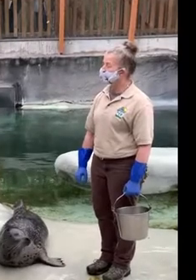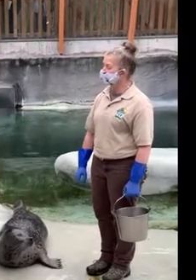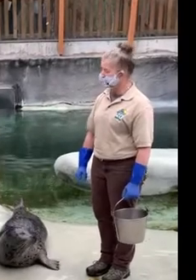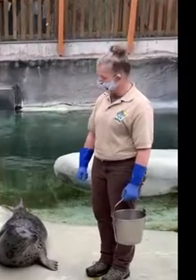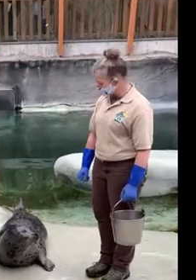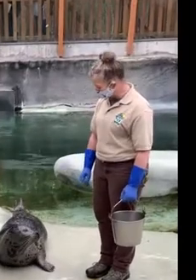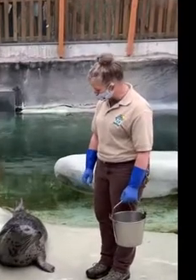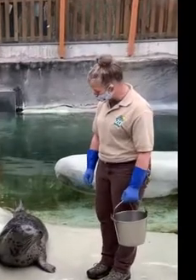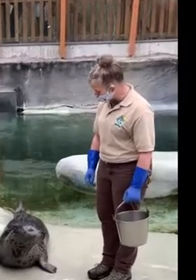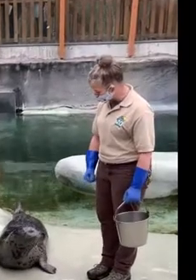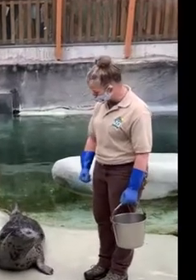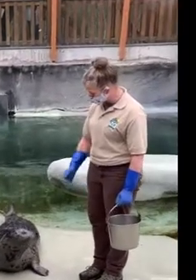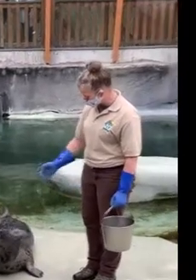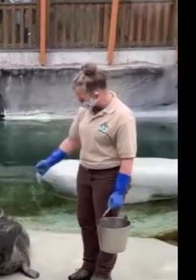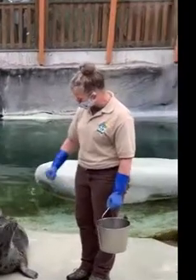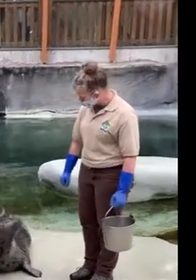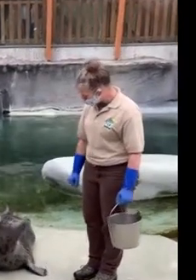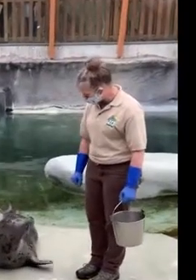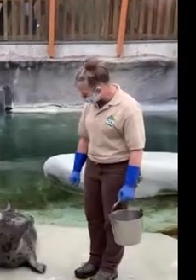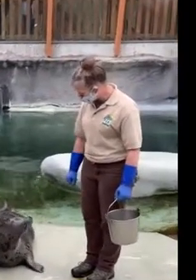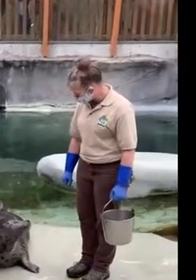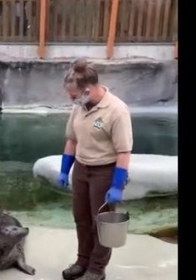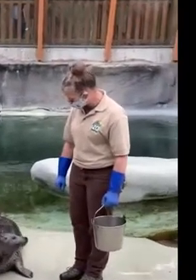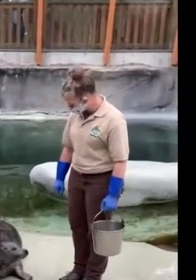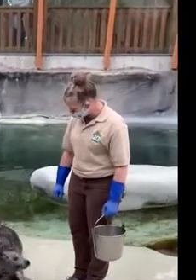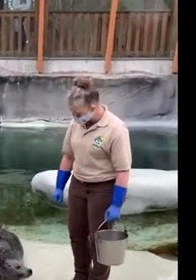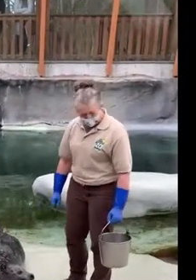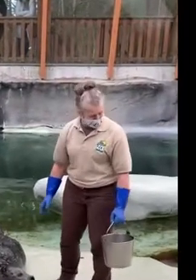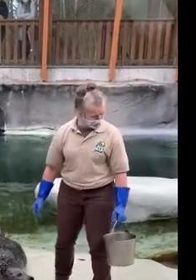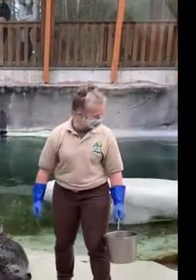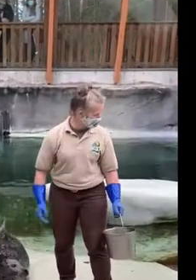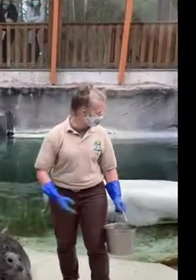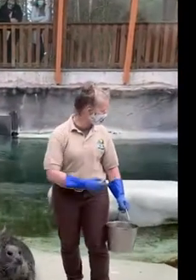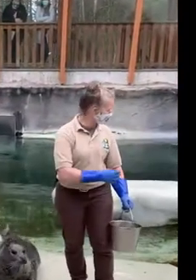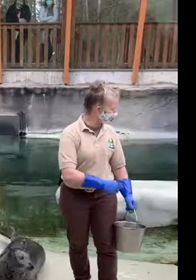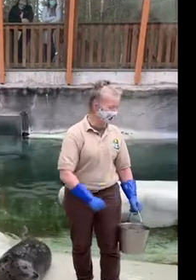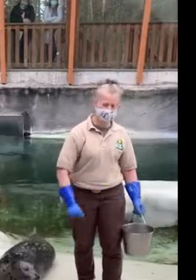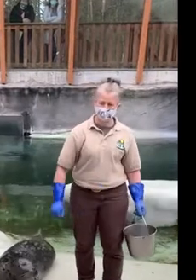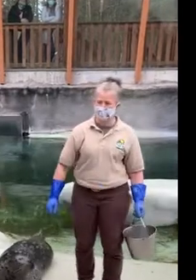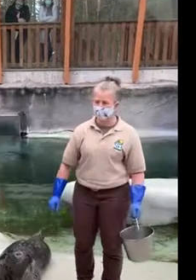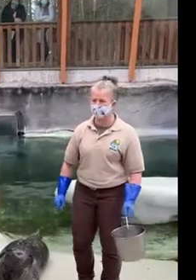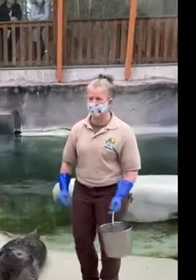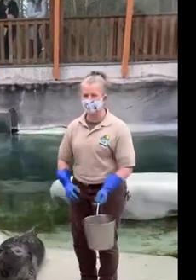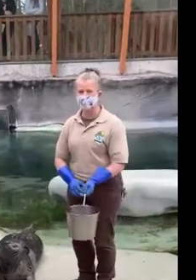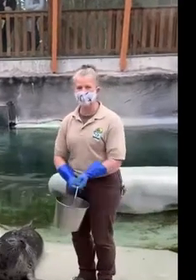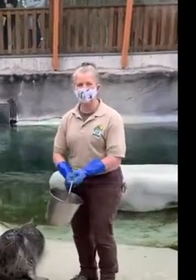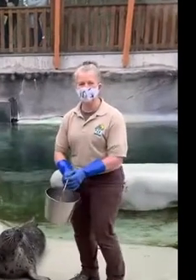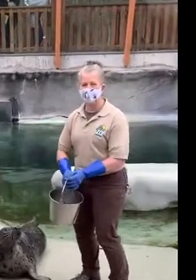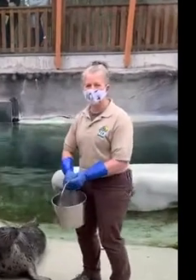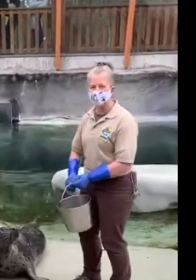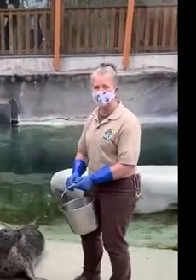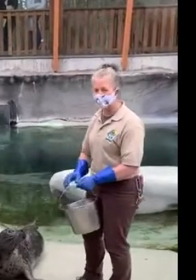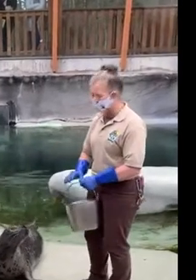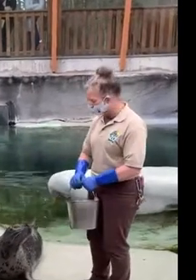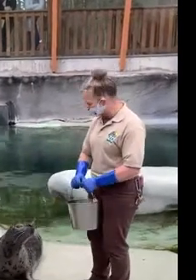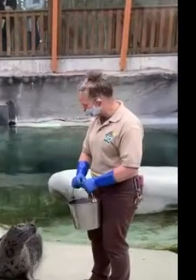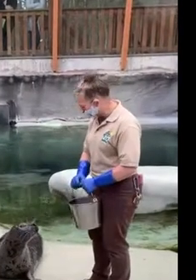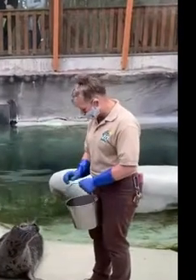No, thank you for coming and thank you for coming and visiting Onyx and his girlfriend, Chloe, over here. We're really glad to have you and glad to know